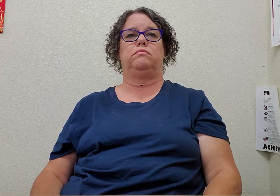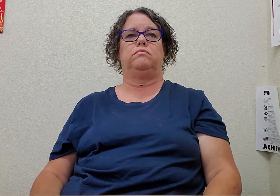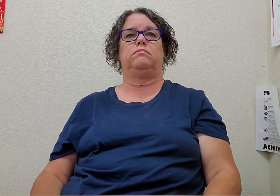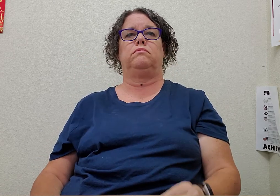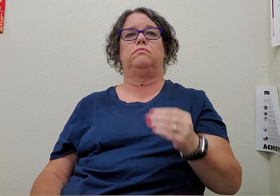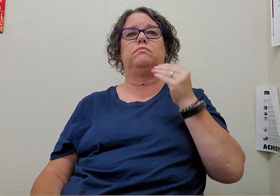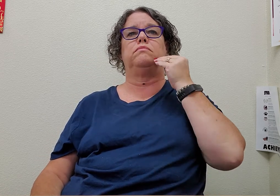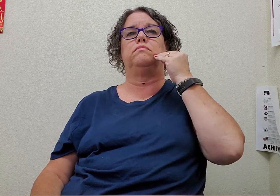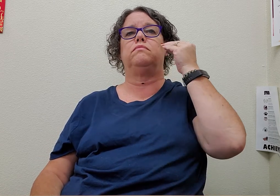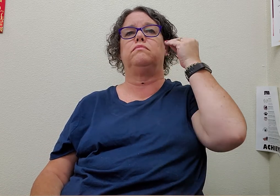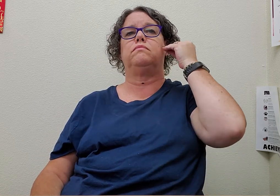home